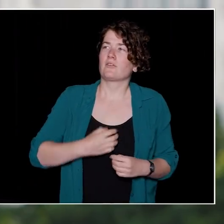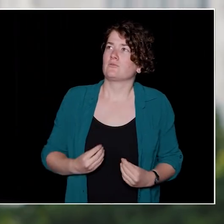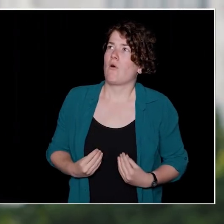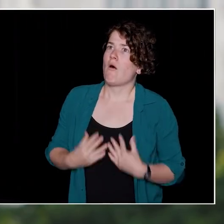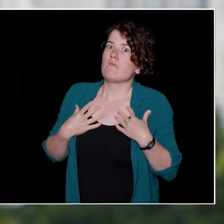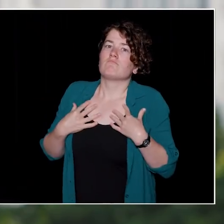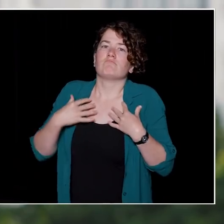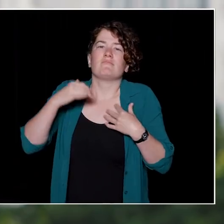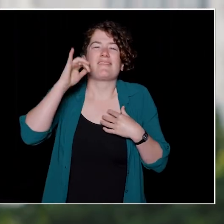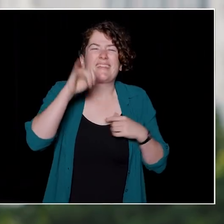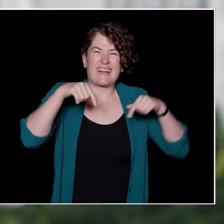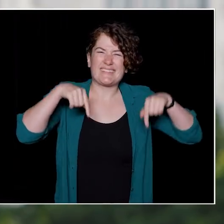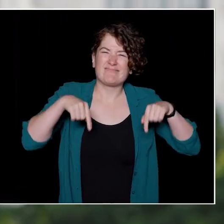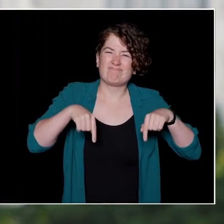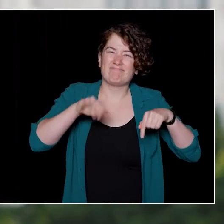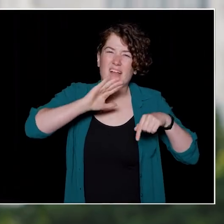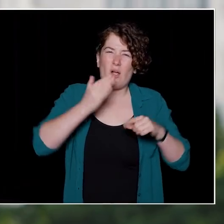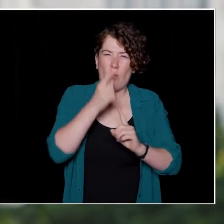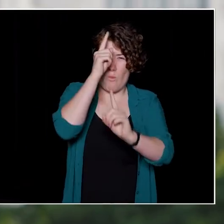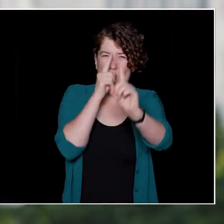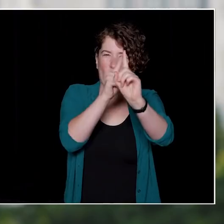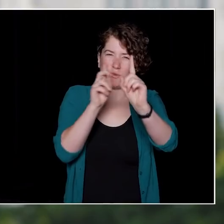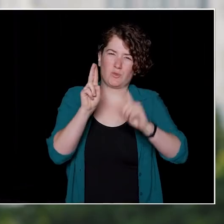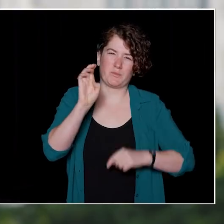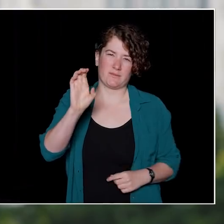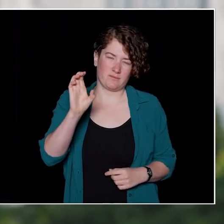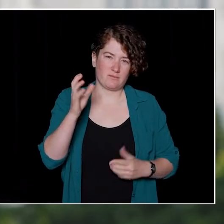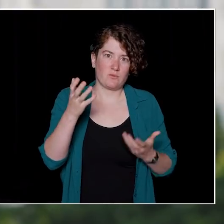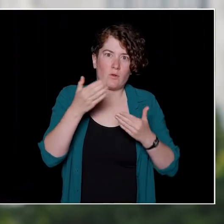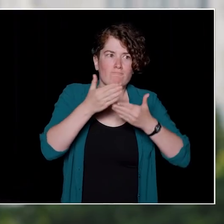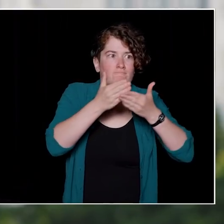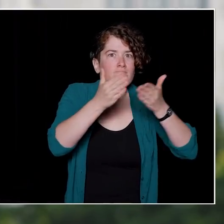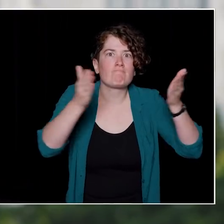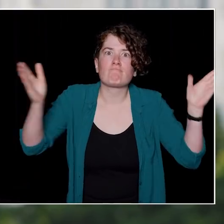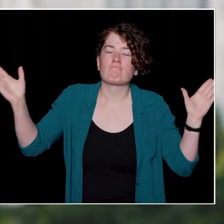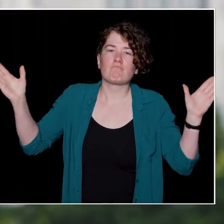That's really what we want to do for our students. We want to open up new horizons for them